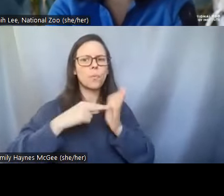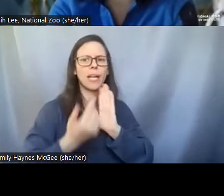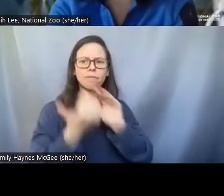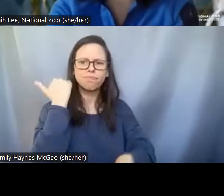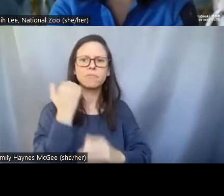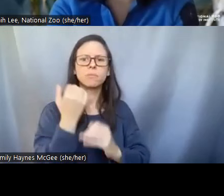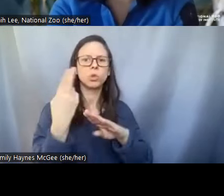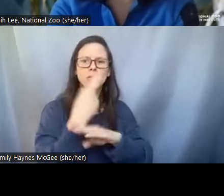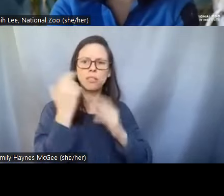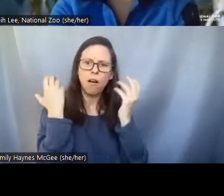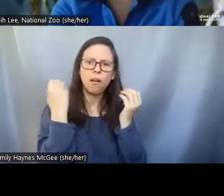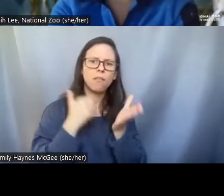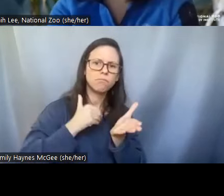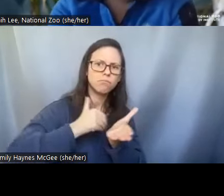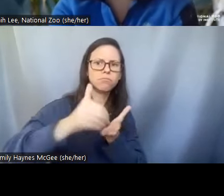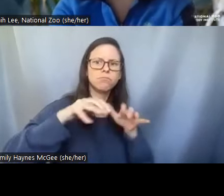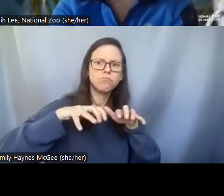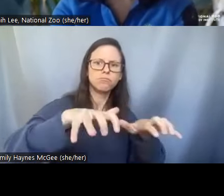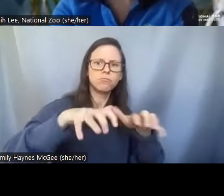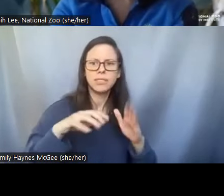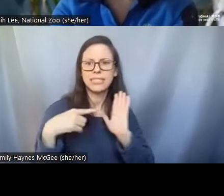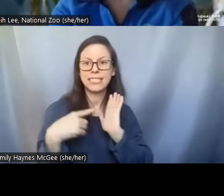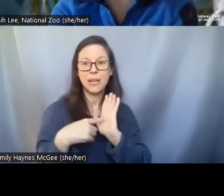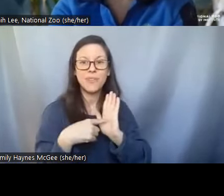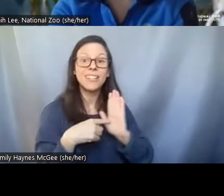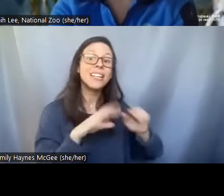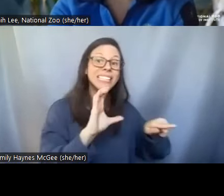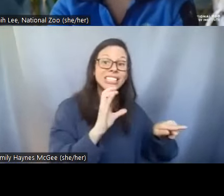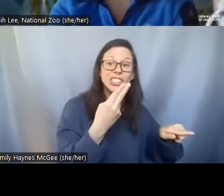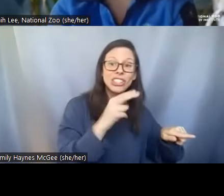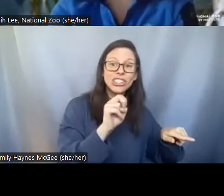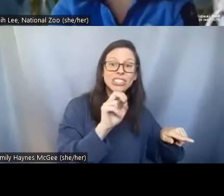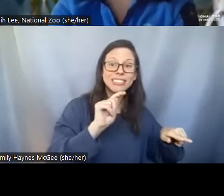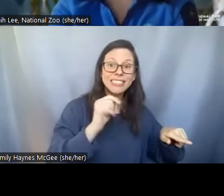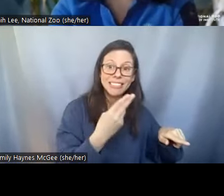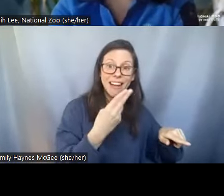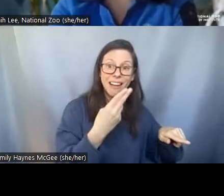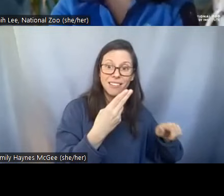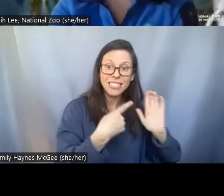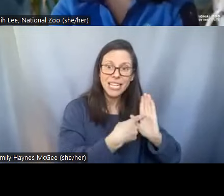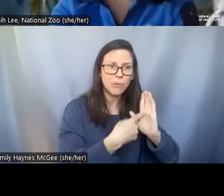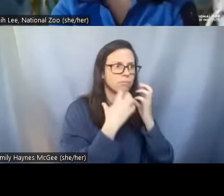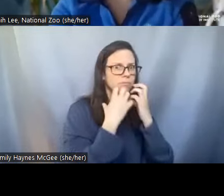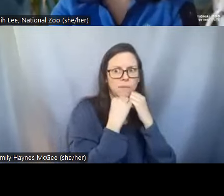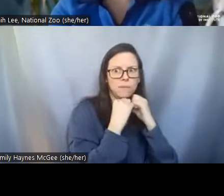of using our very precious cheetah samples for example domestic cat is just more widely